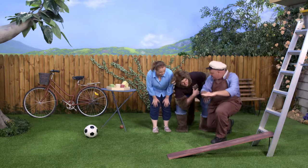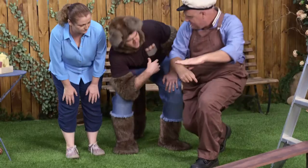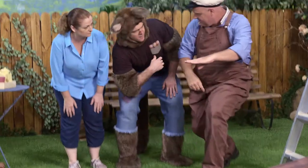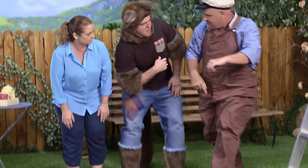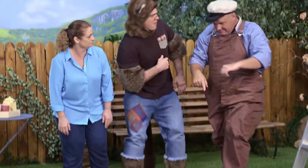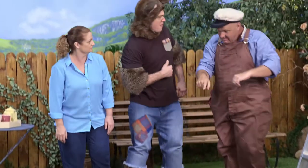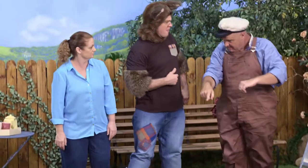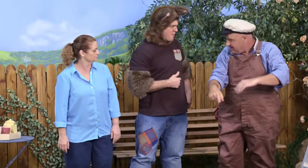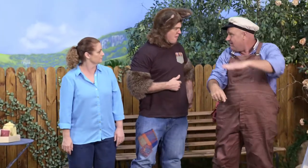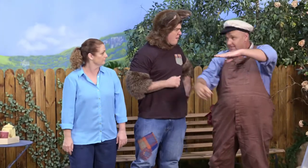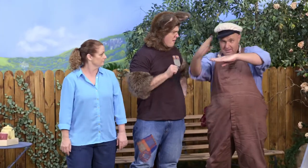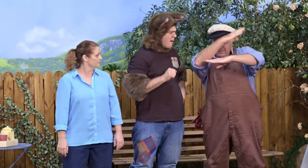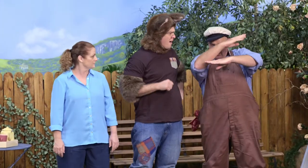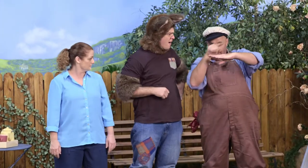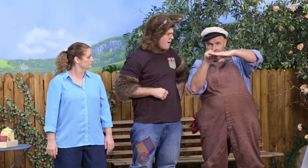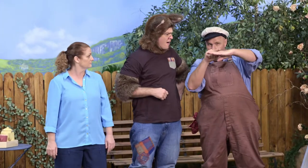Well, that is an angle.